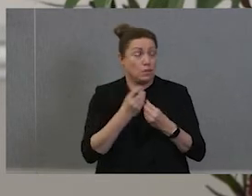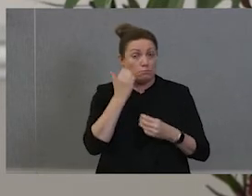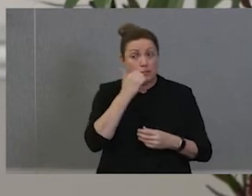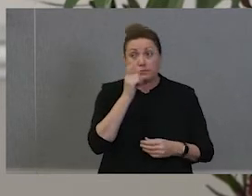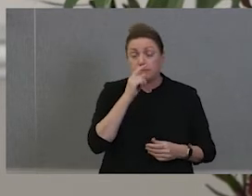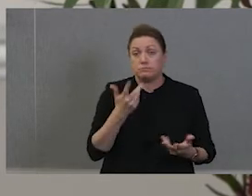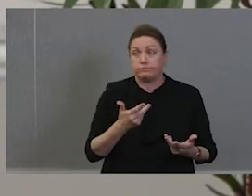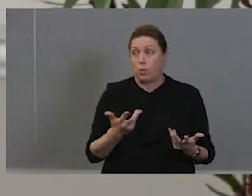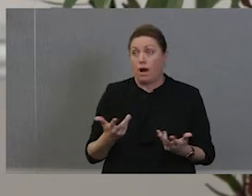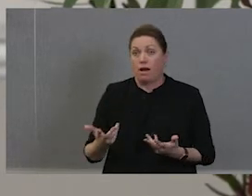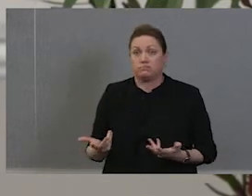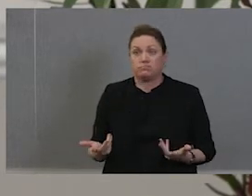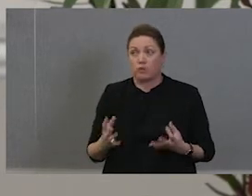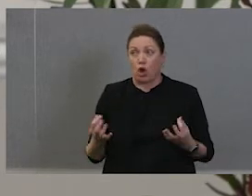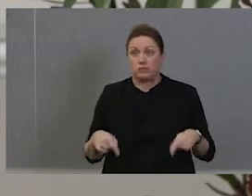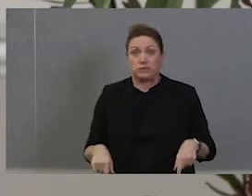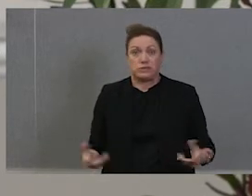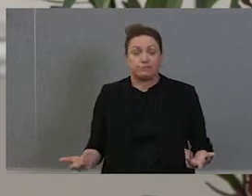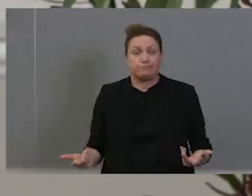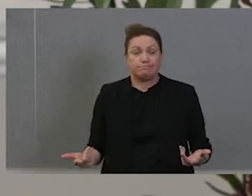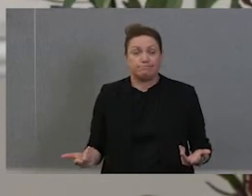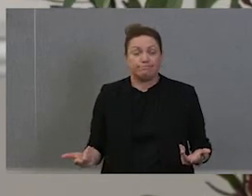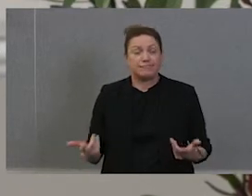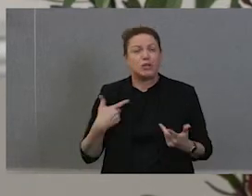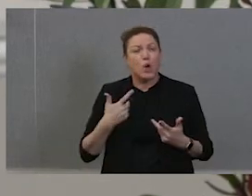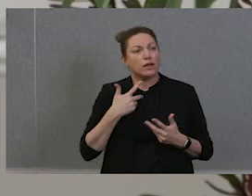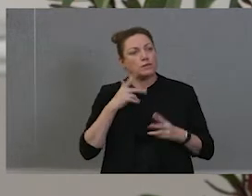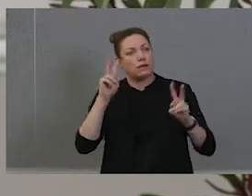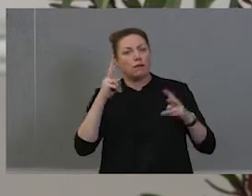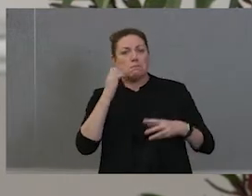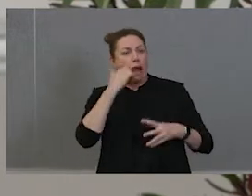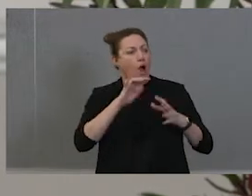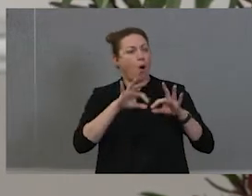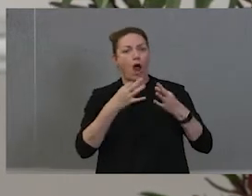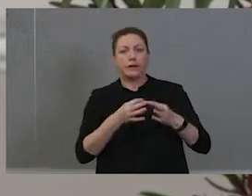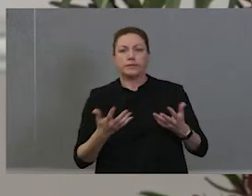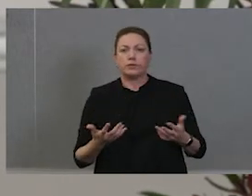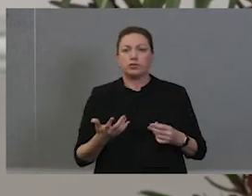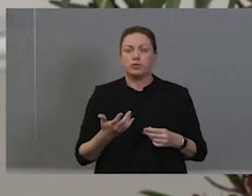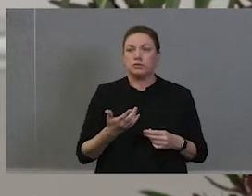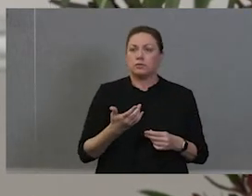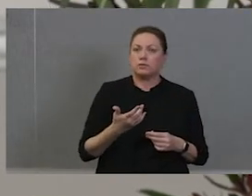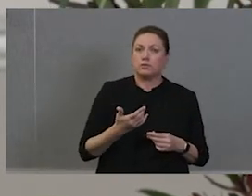So I think all these black organizations that's in every state in Australia